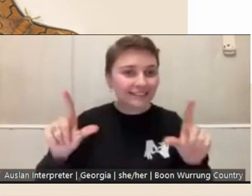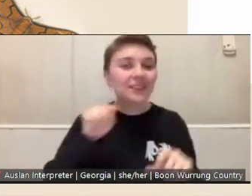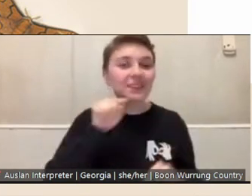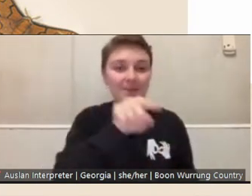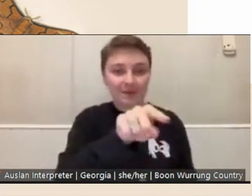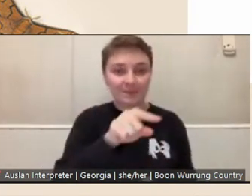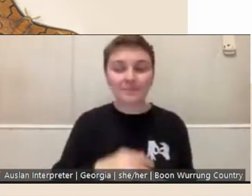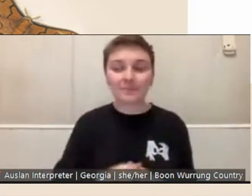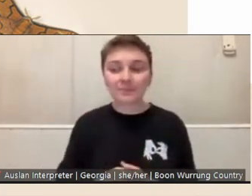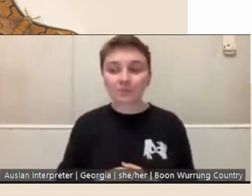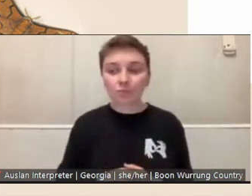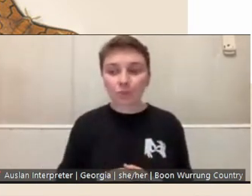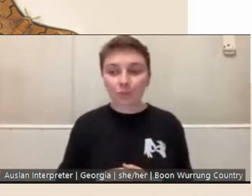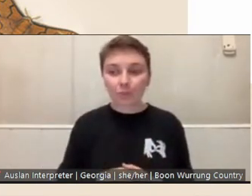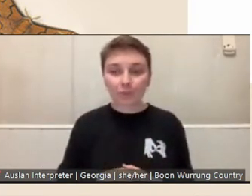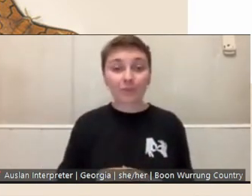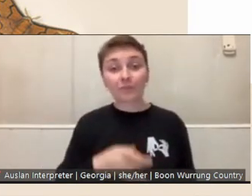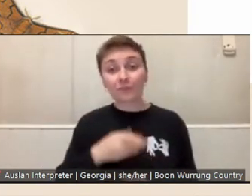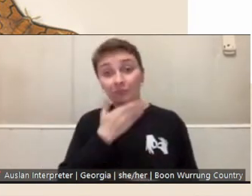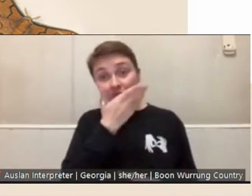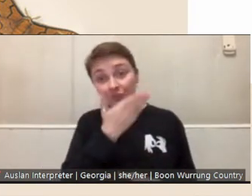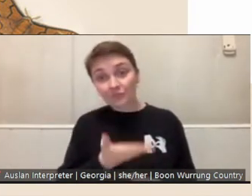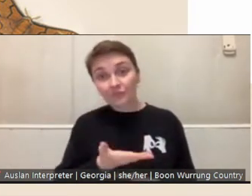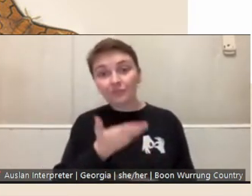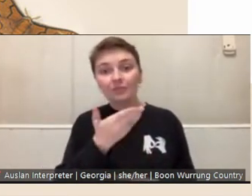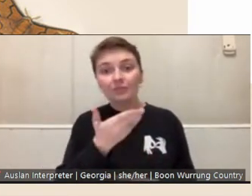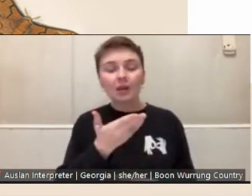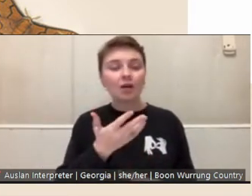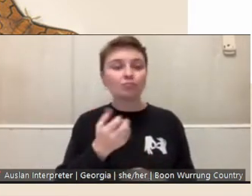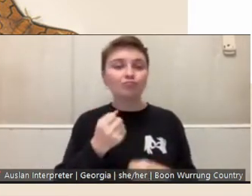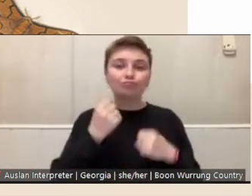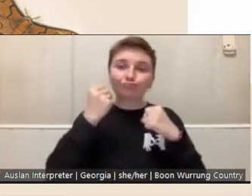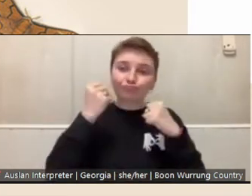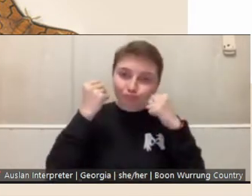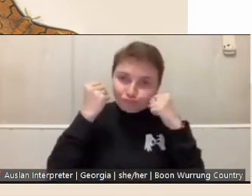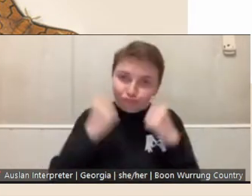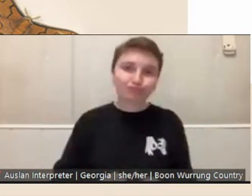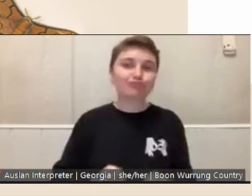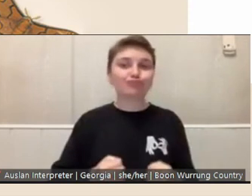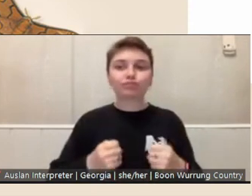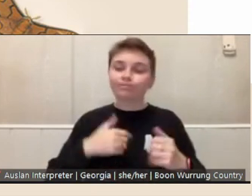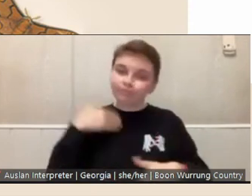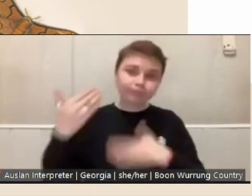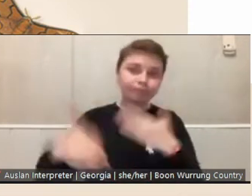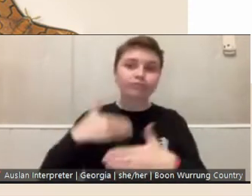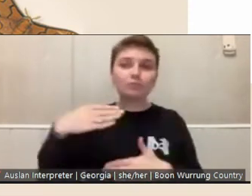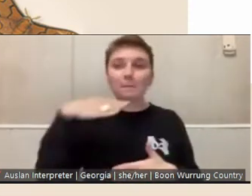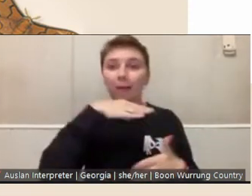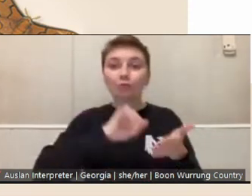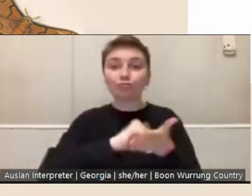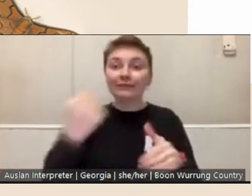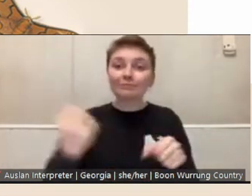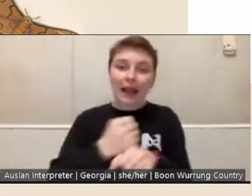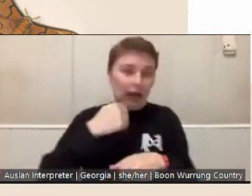he was a moving force behind the flourishing Melbourne printmaking scene including George